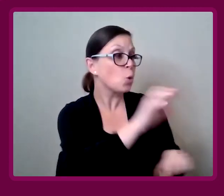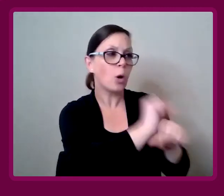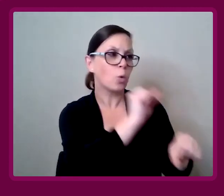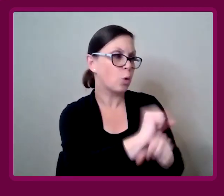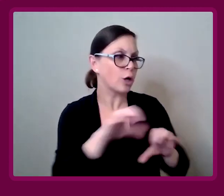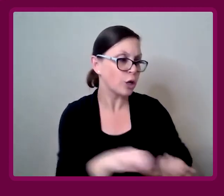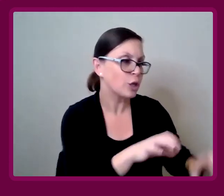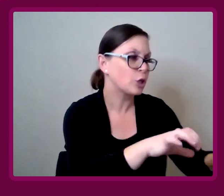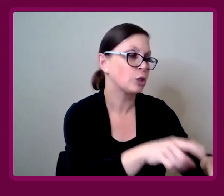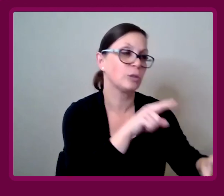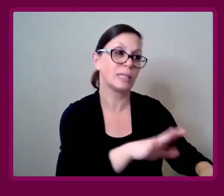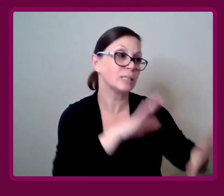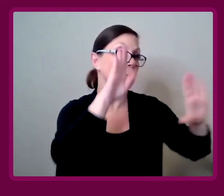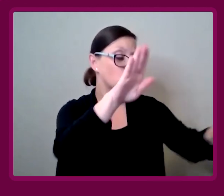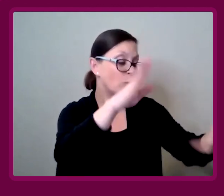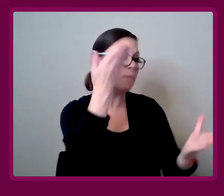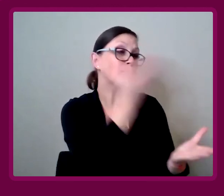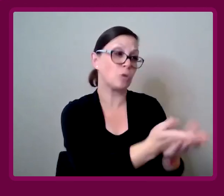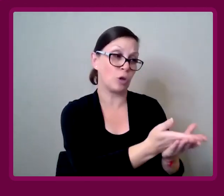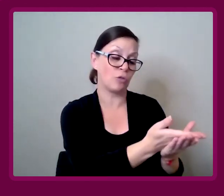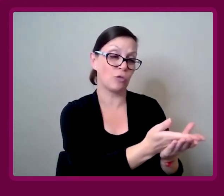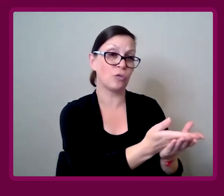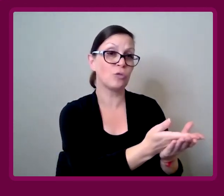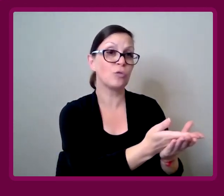Ashley Inkumsah: The work that you're doing is such a great testament to that.